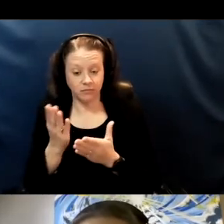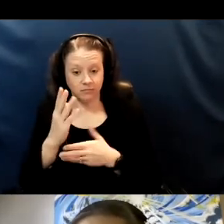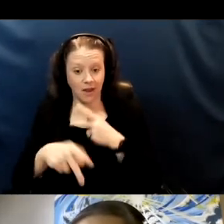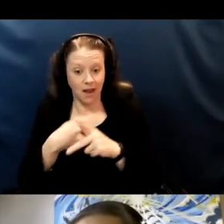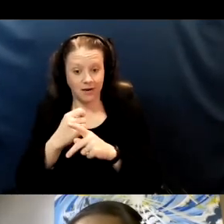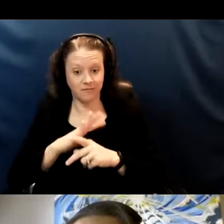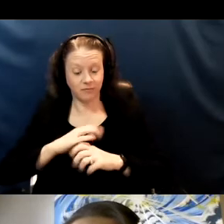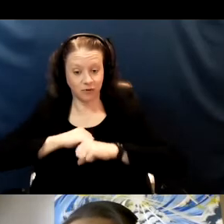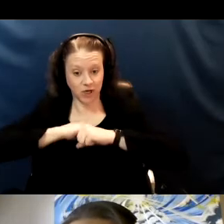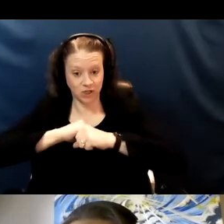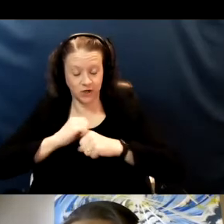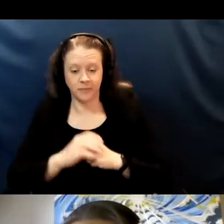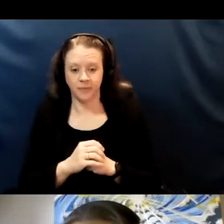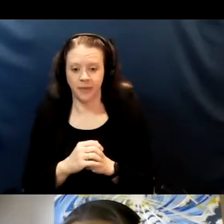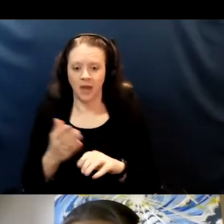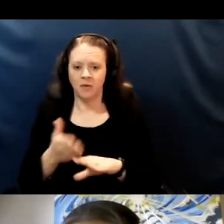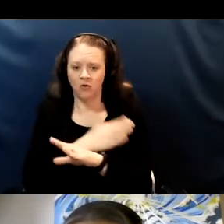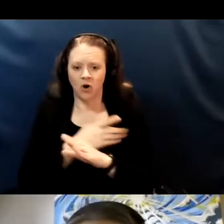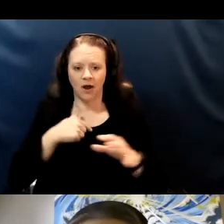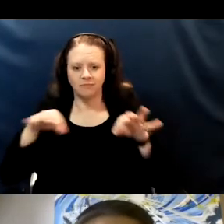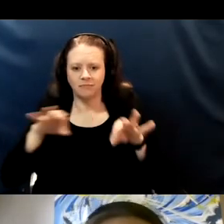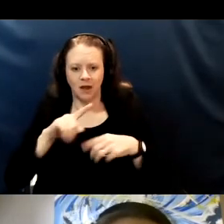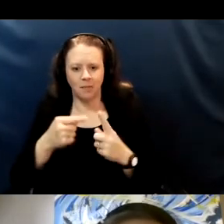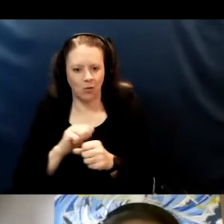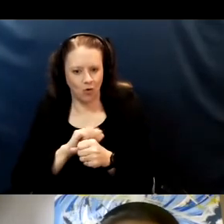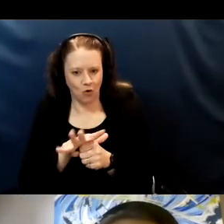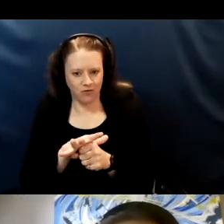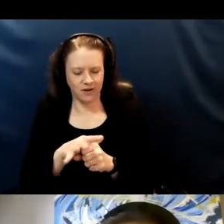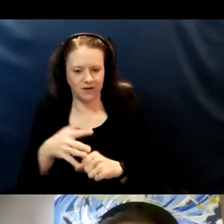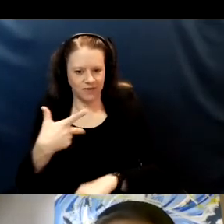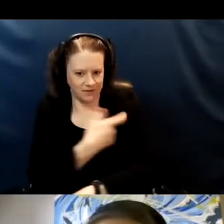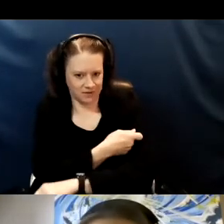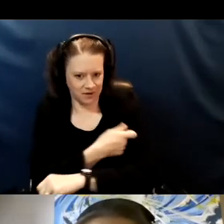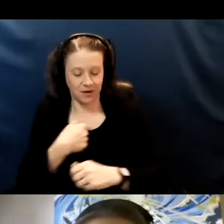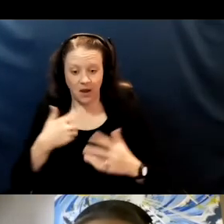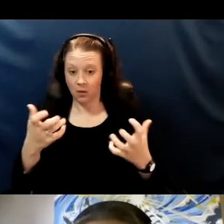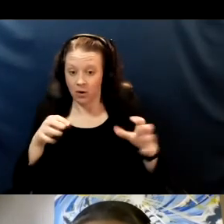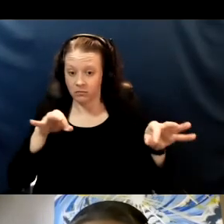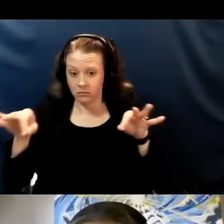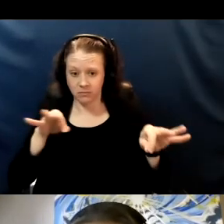And before I tell you about the COVID vaccine I wanna explain real quick whatever vaccine is